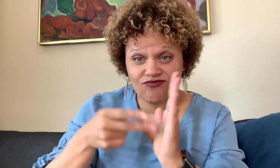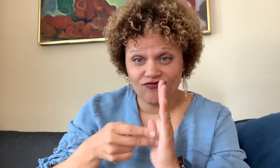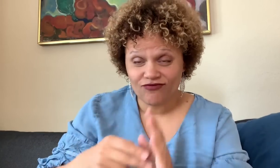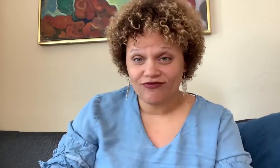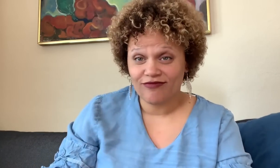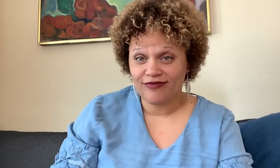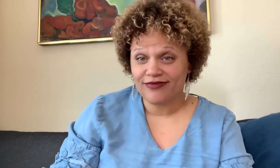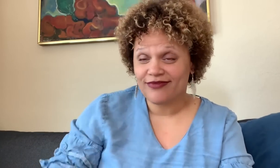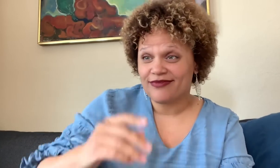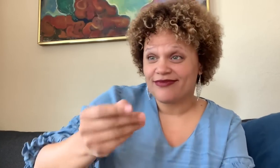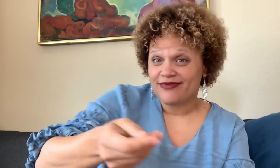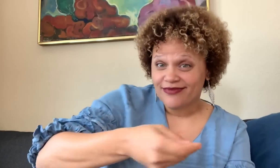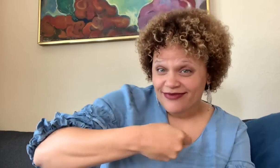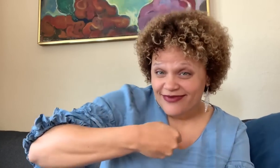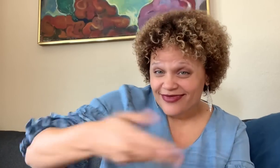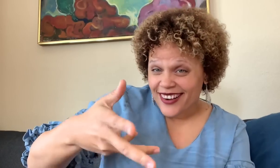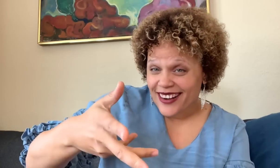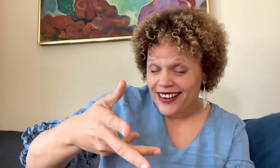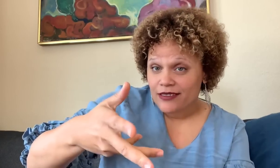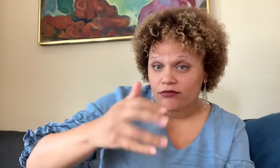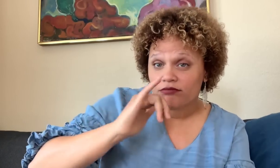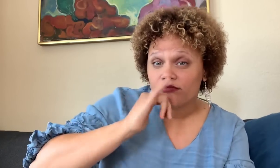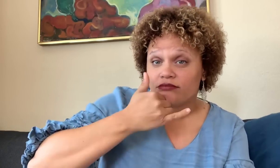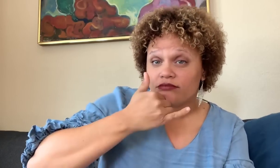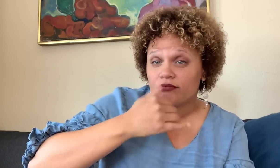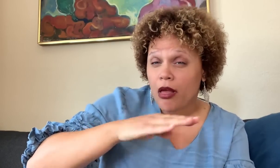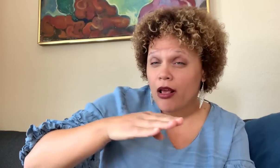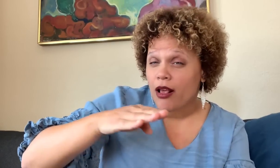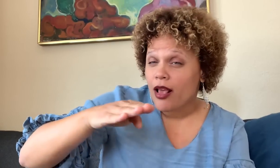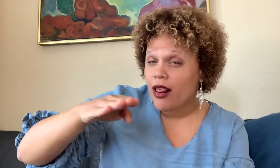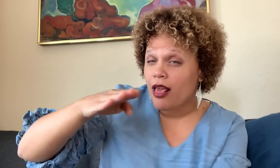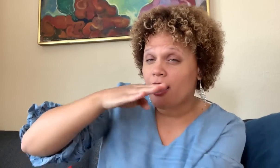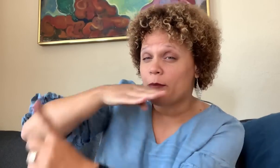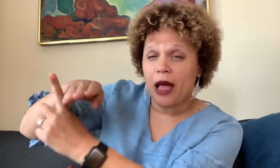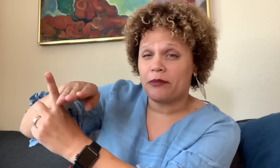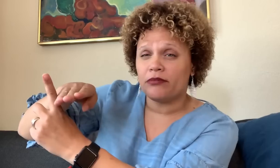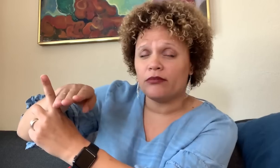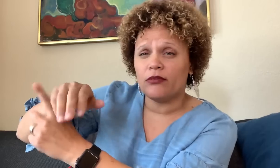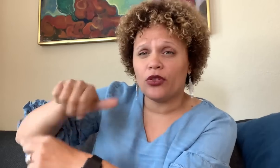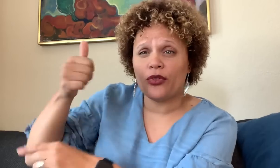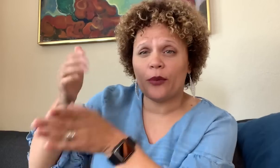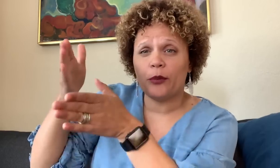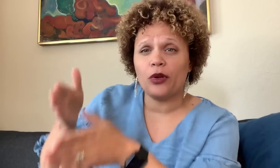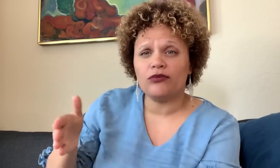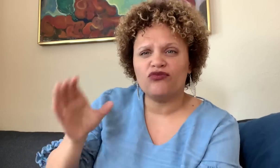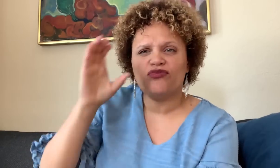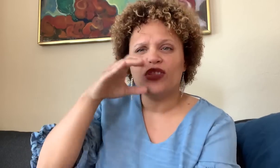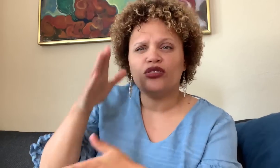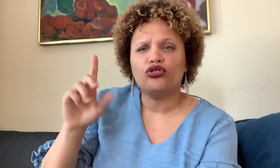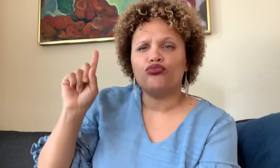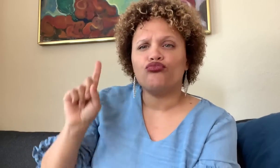That’s your intent. But when you throw the frisbee, your aim is off and it hits a passerby in the head,